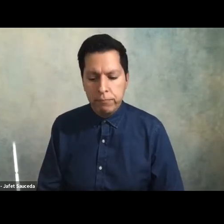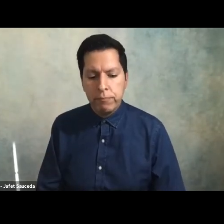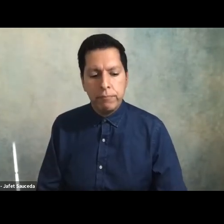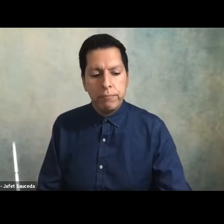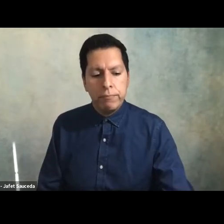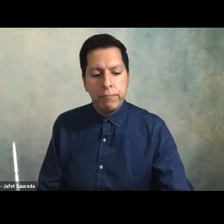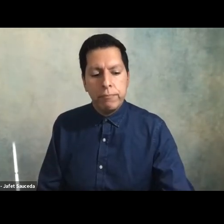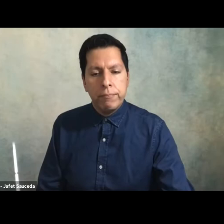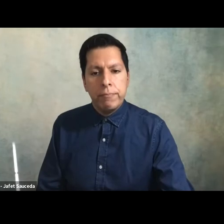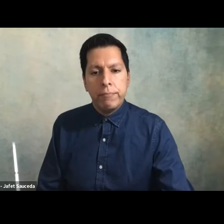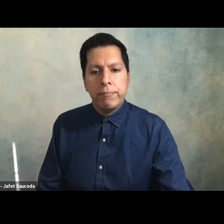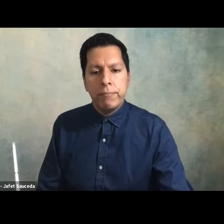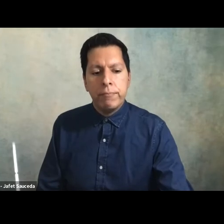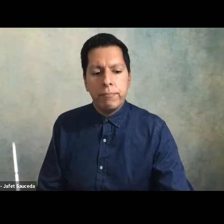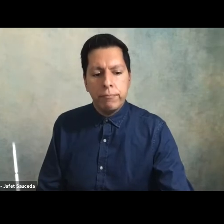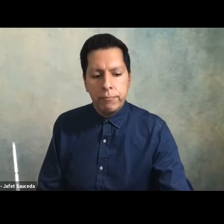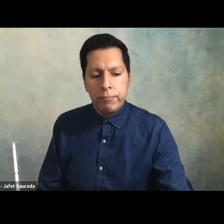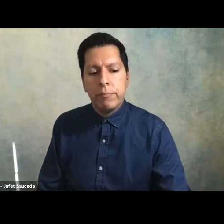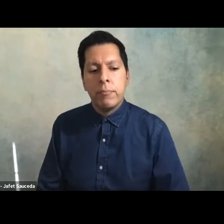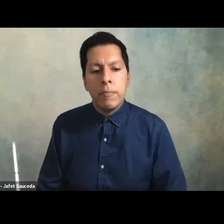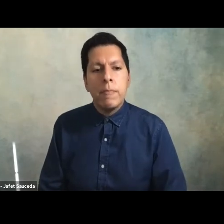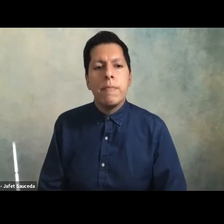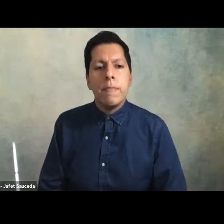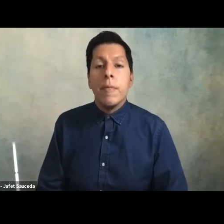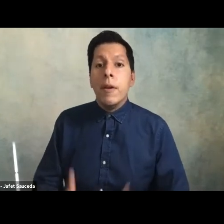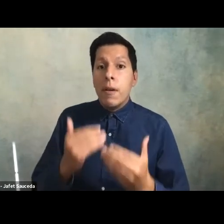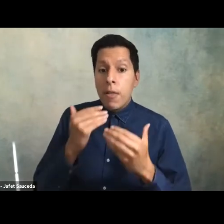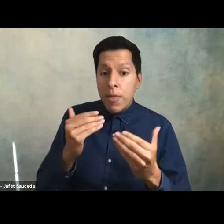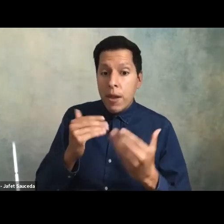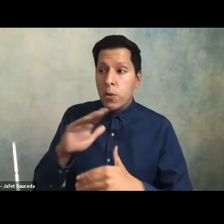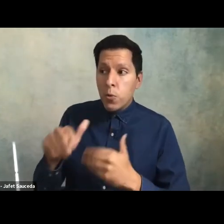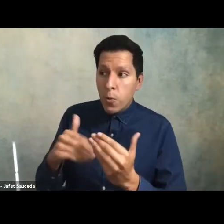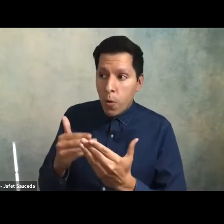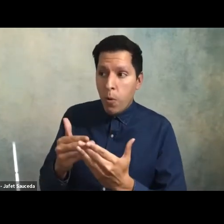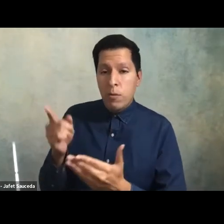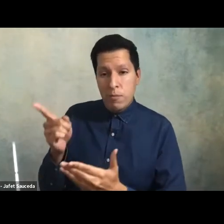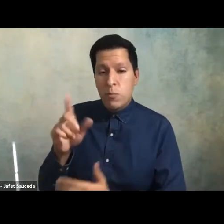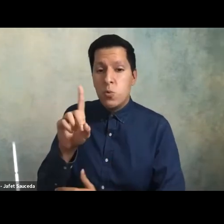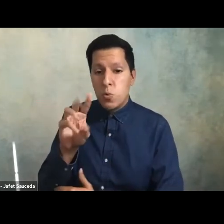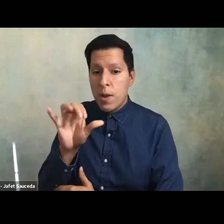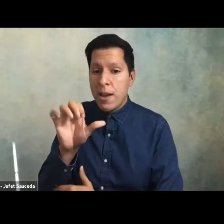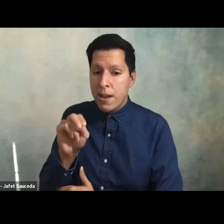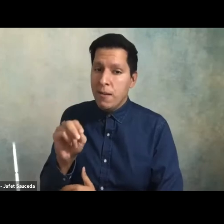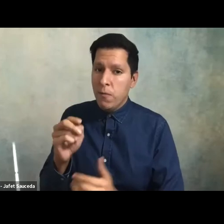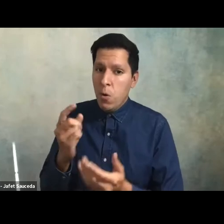all right thank you so much for doing today's land acknowledgement um our program today will